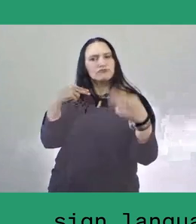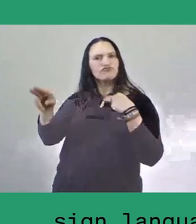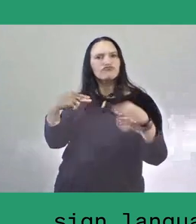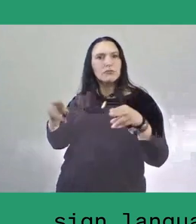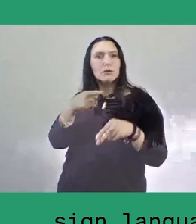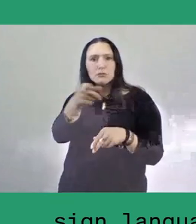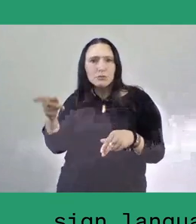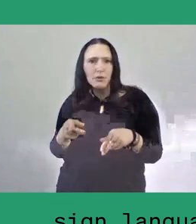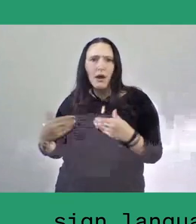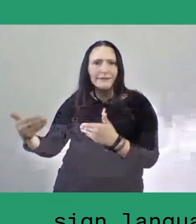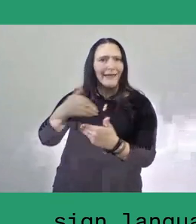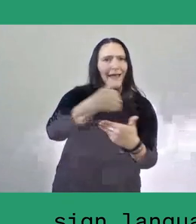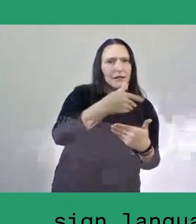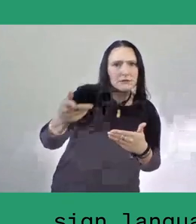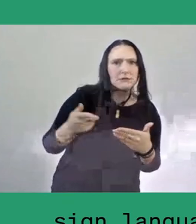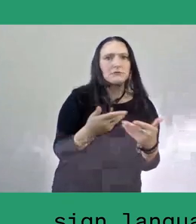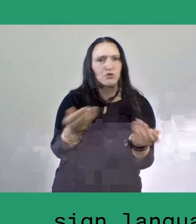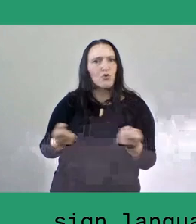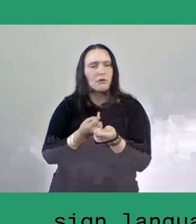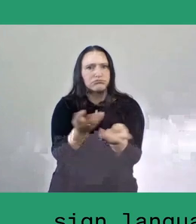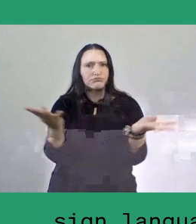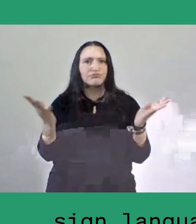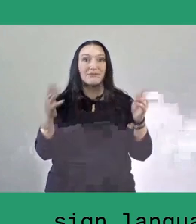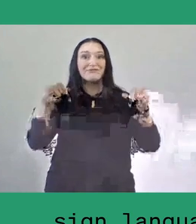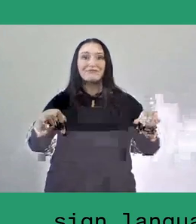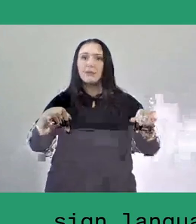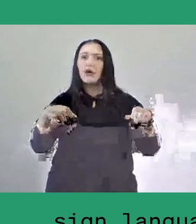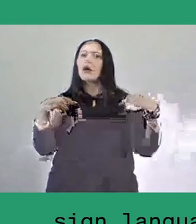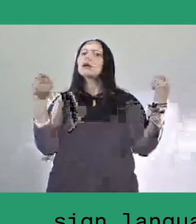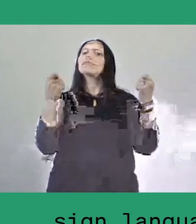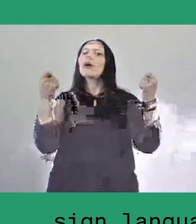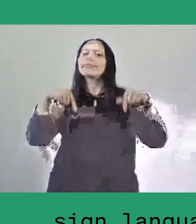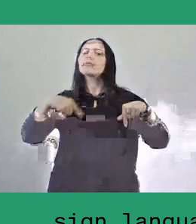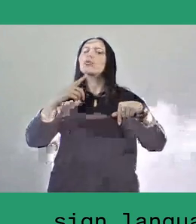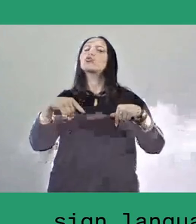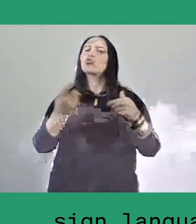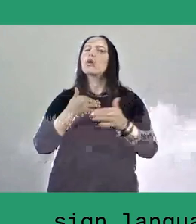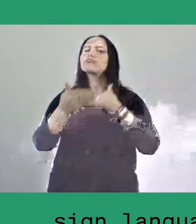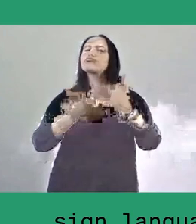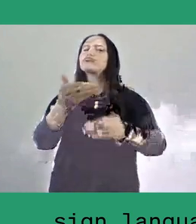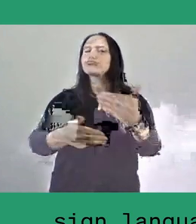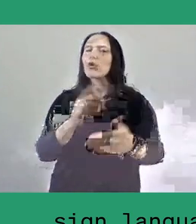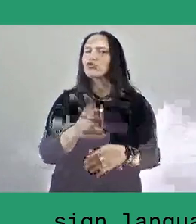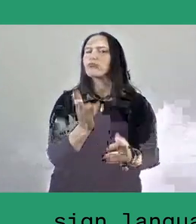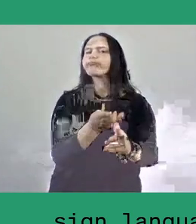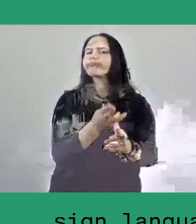Please note that this event will stay online afterwards. I couldn't have wished for a more perfect co-host,